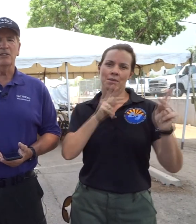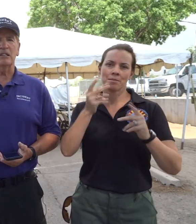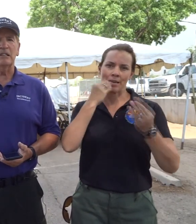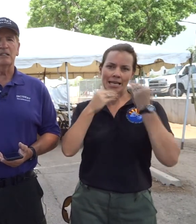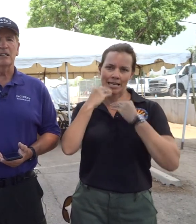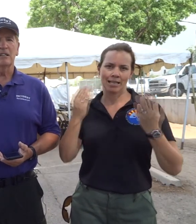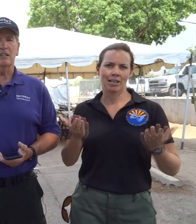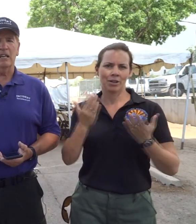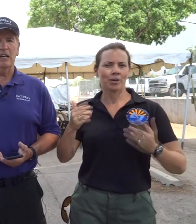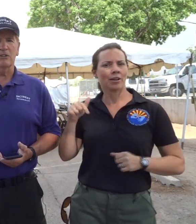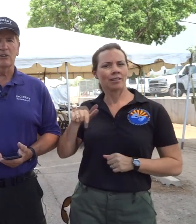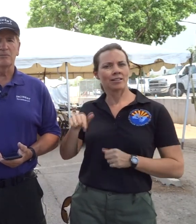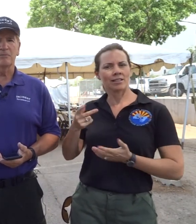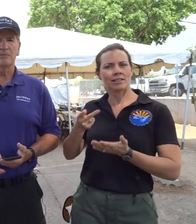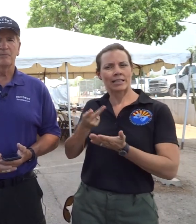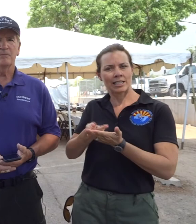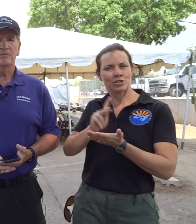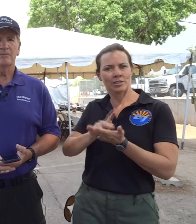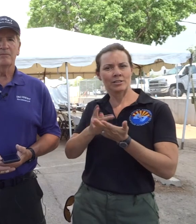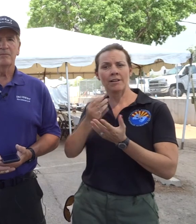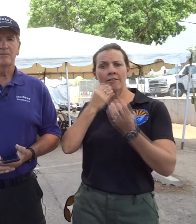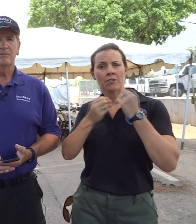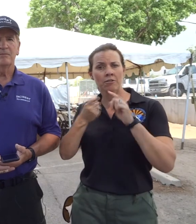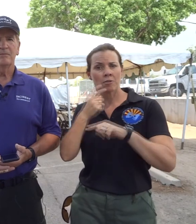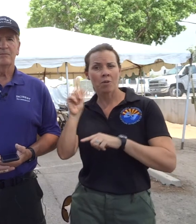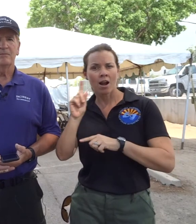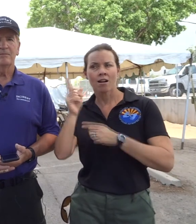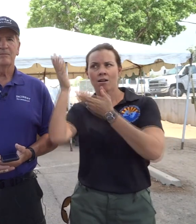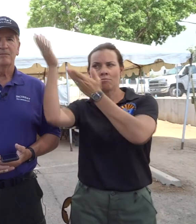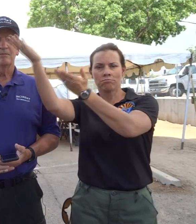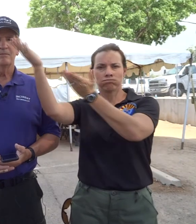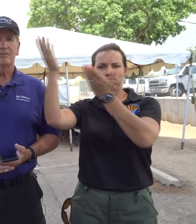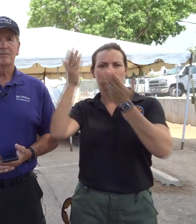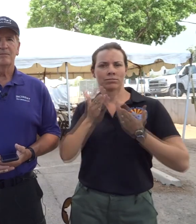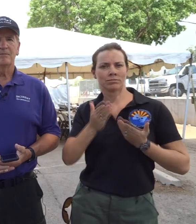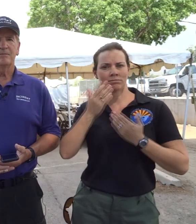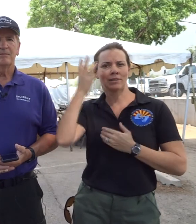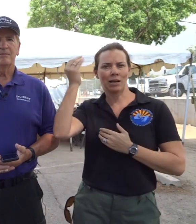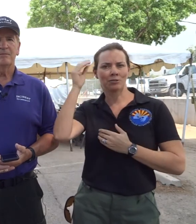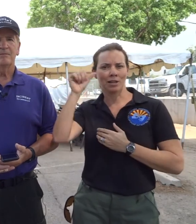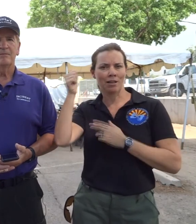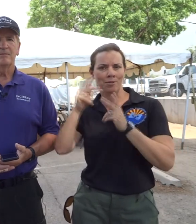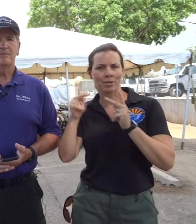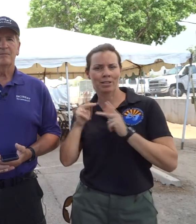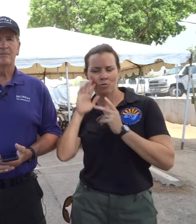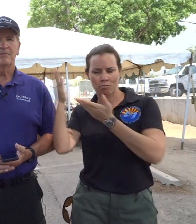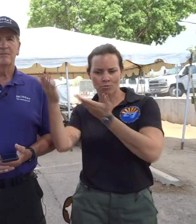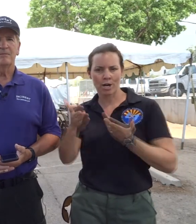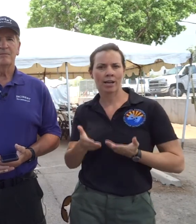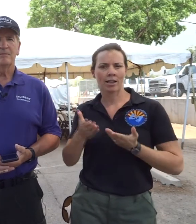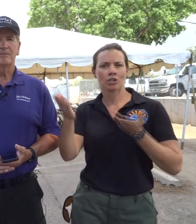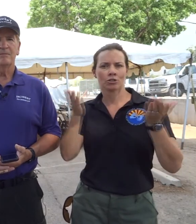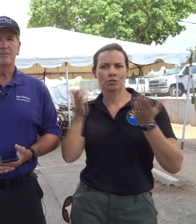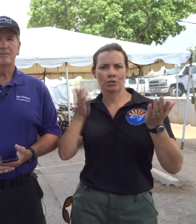This is the caterer.